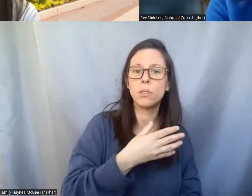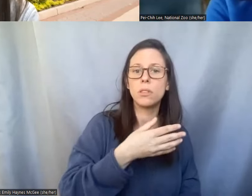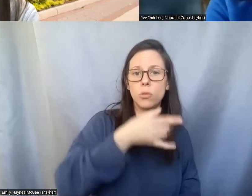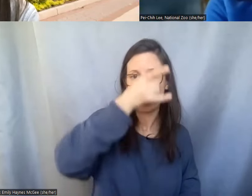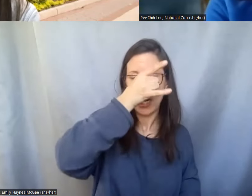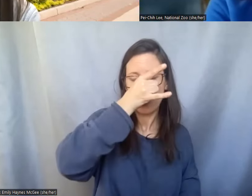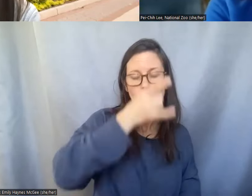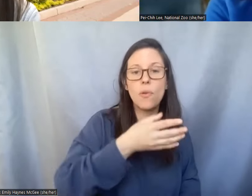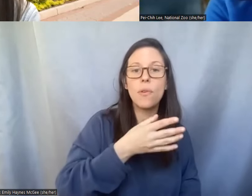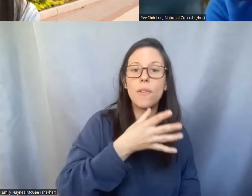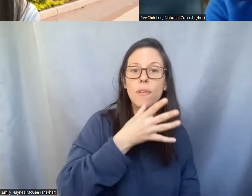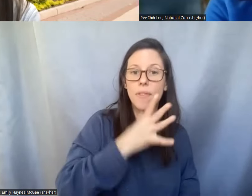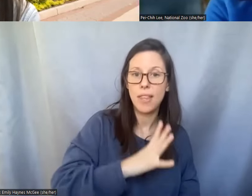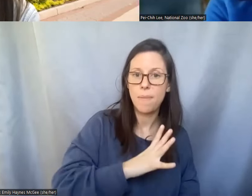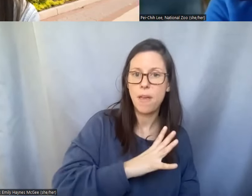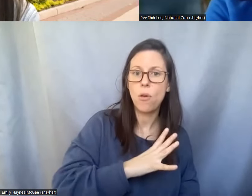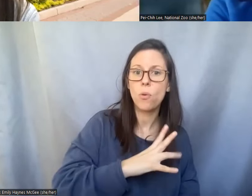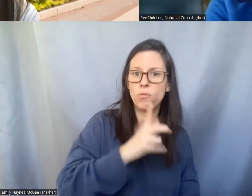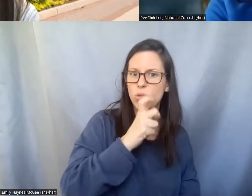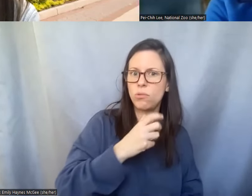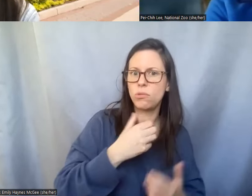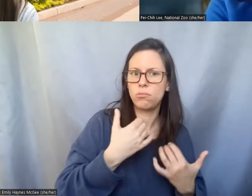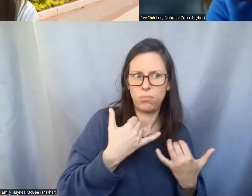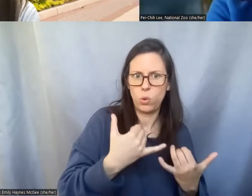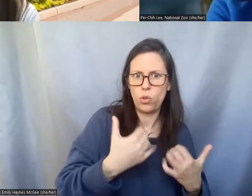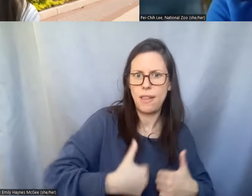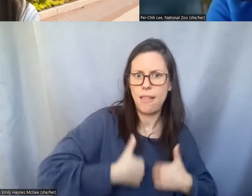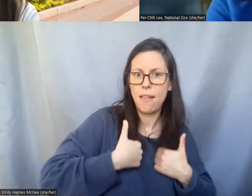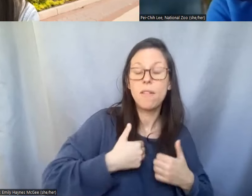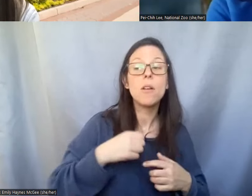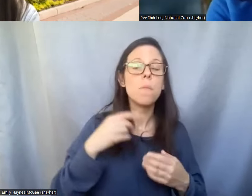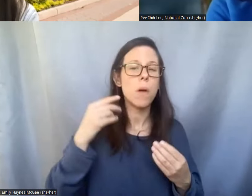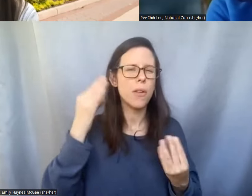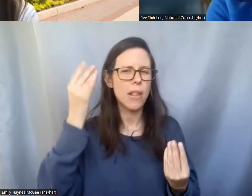They're actually thinking about using a Southern white rhino, which is close relative as a surrogate.